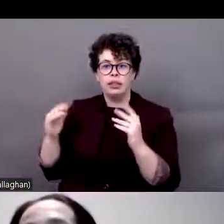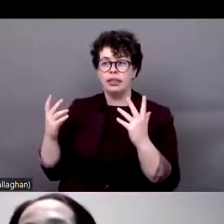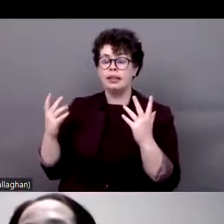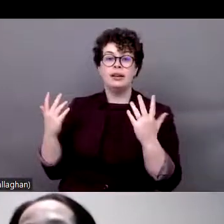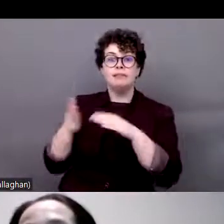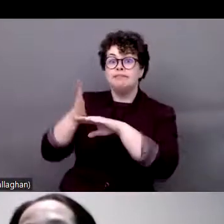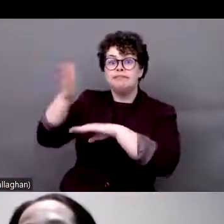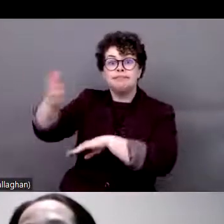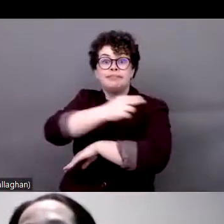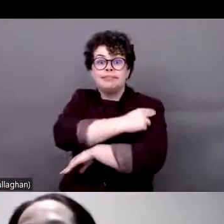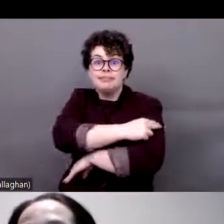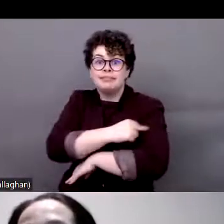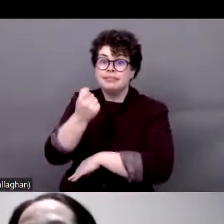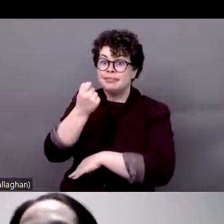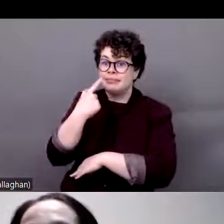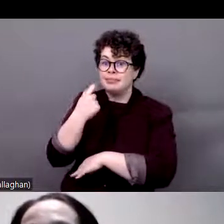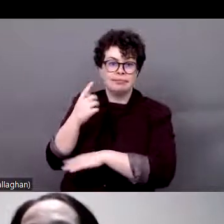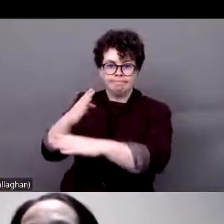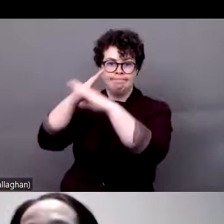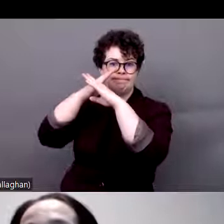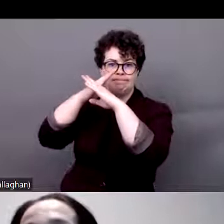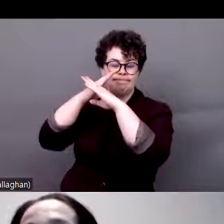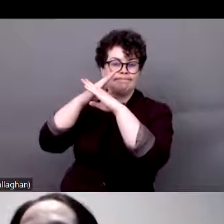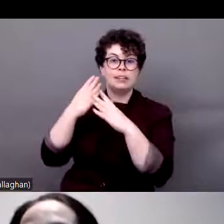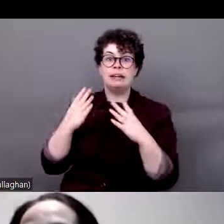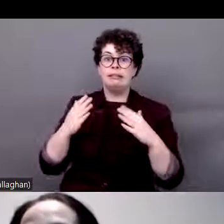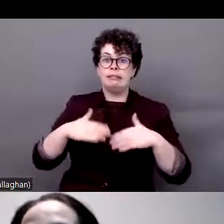stigmatization and undermined economic stability of